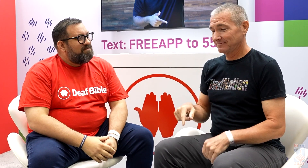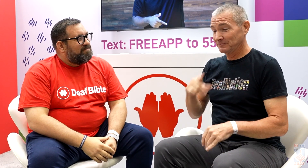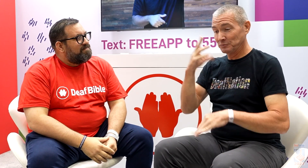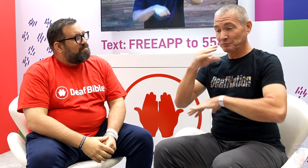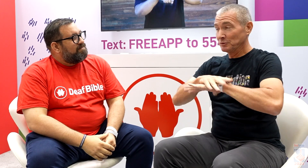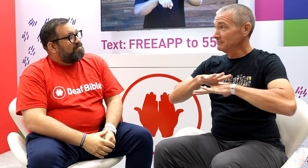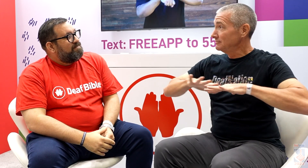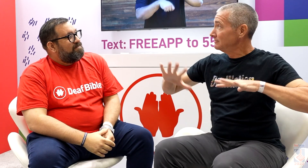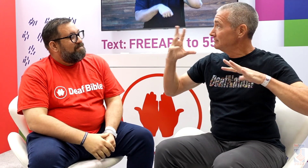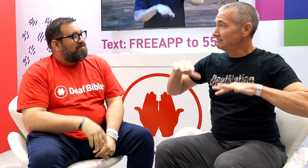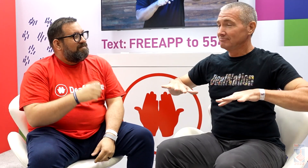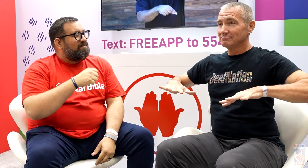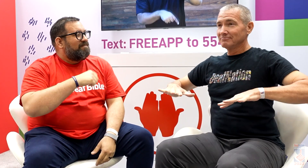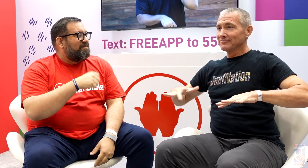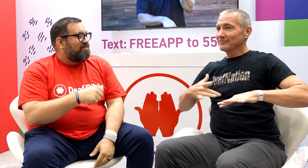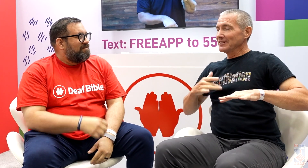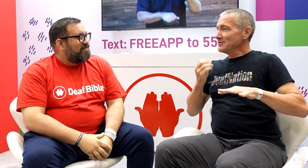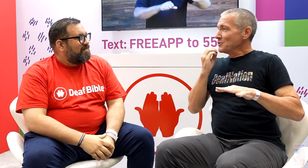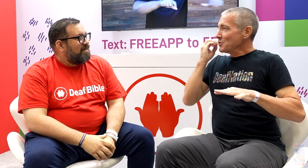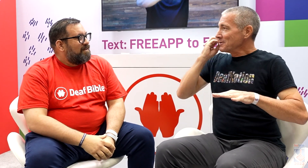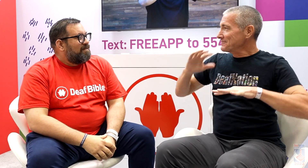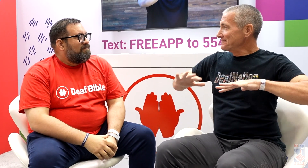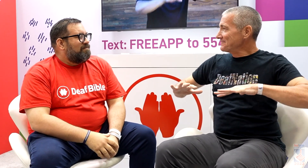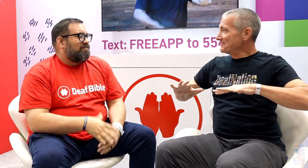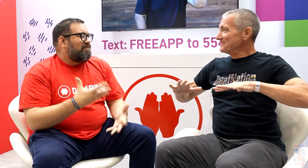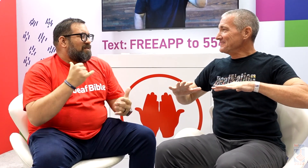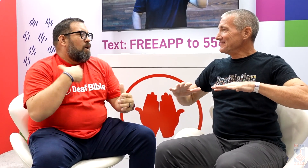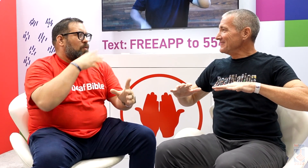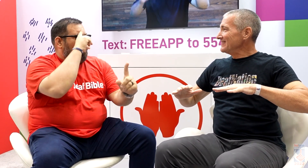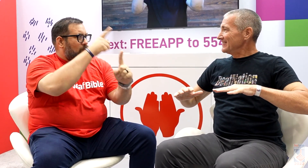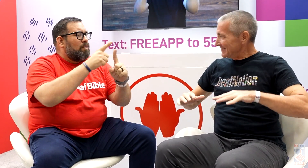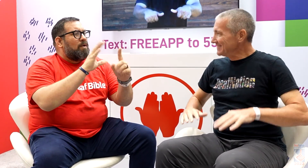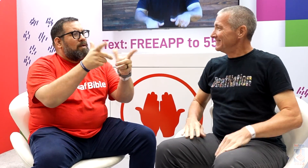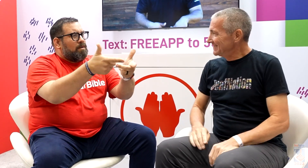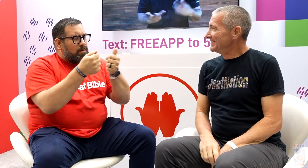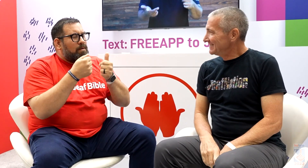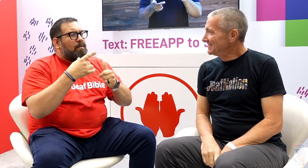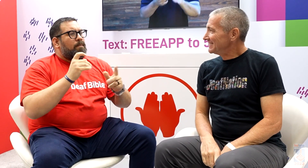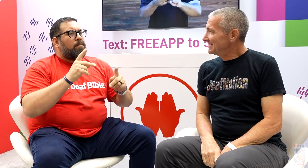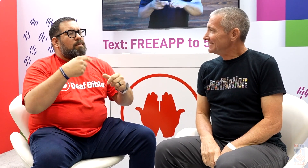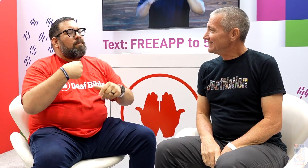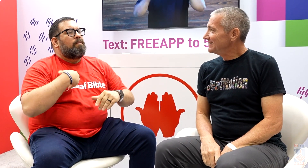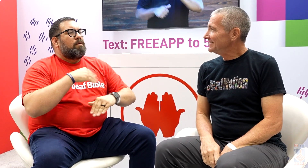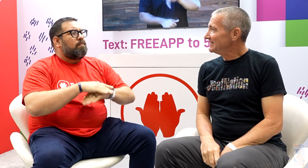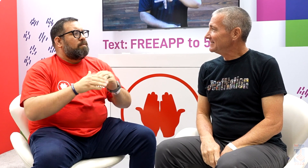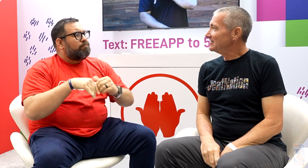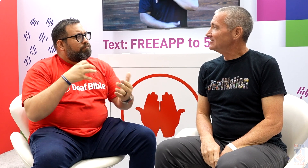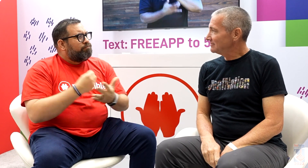Your booth is beautiful, it feels very homey. That was our goal. We wanted to pull people in, make them feel comfortable,